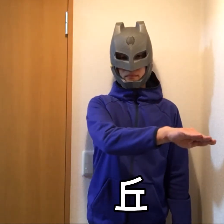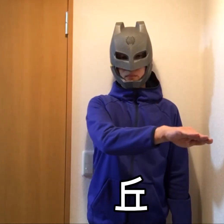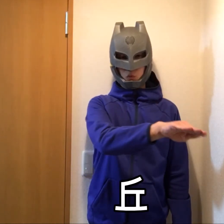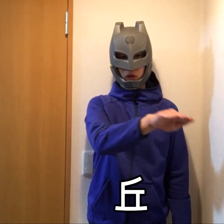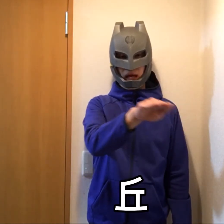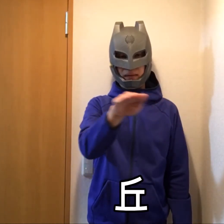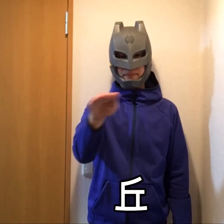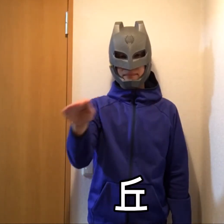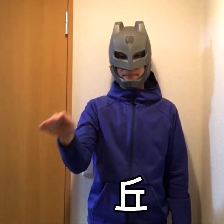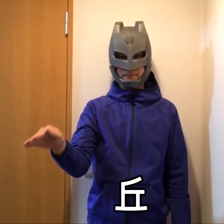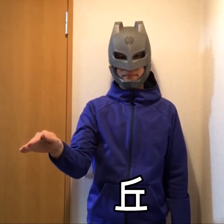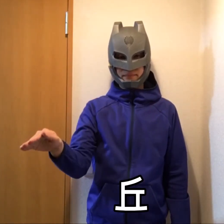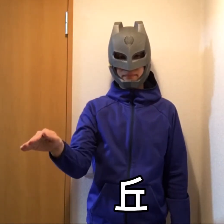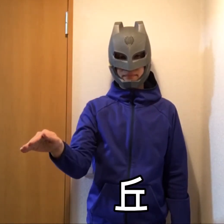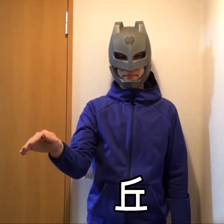Hill